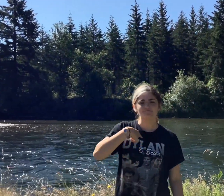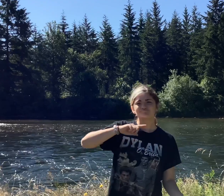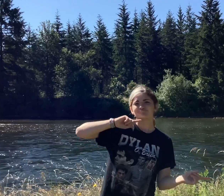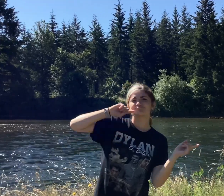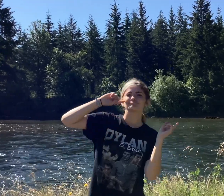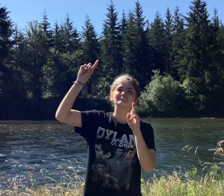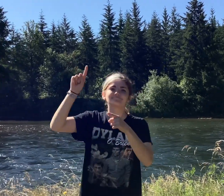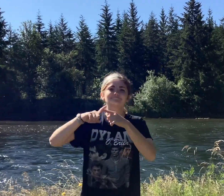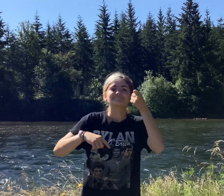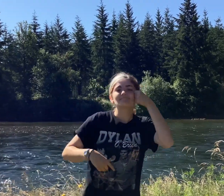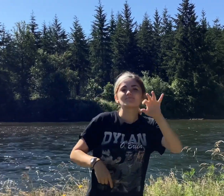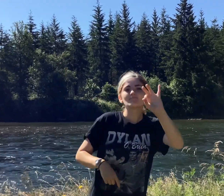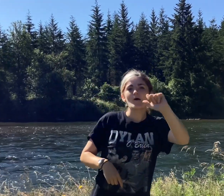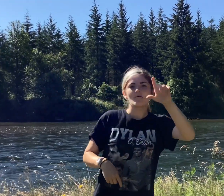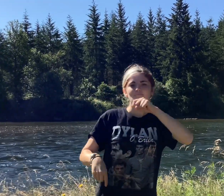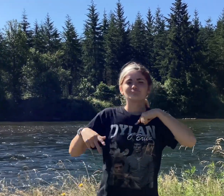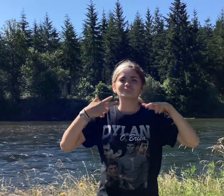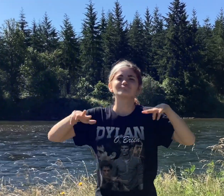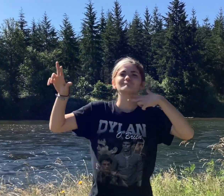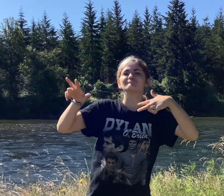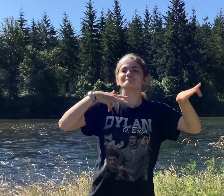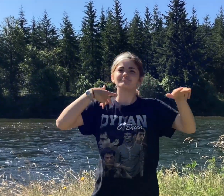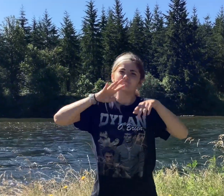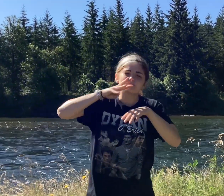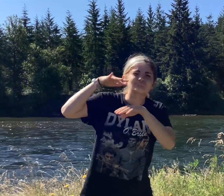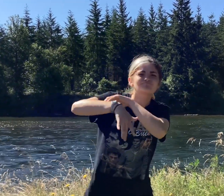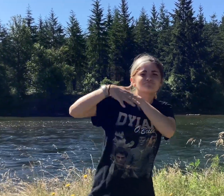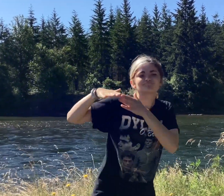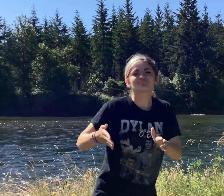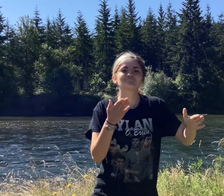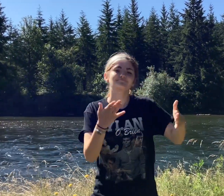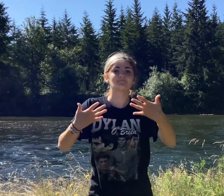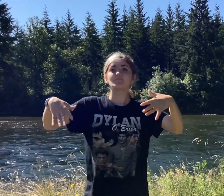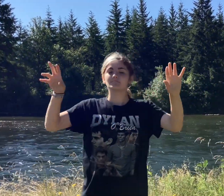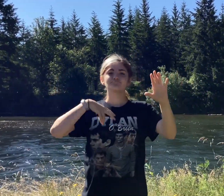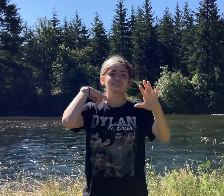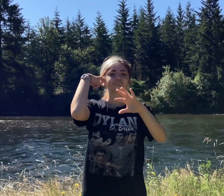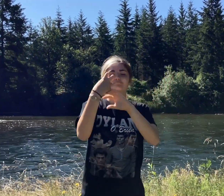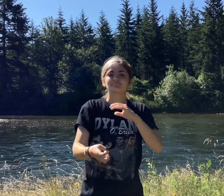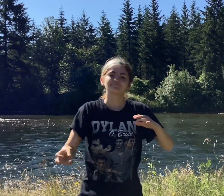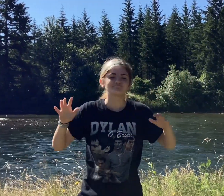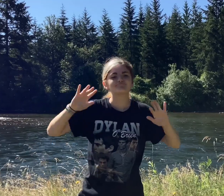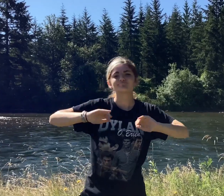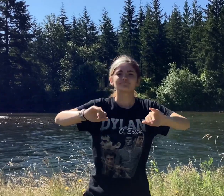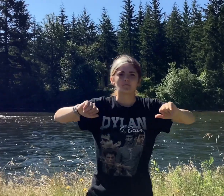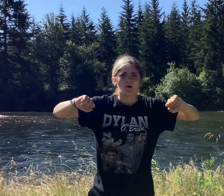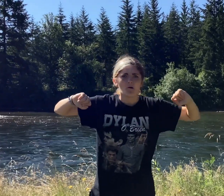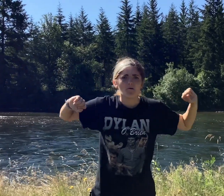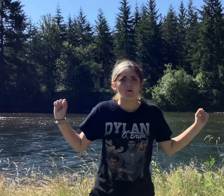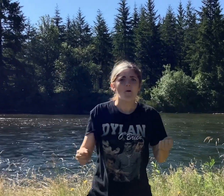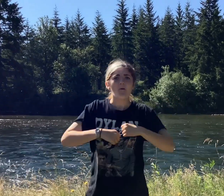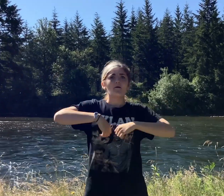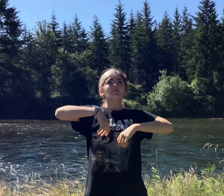We went to Silver Falls and saw beautiful waterfalls. There was a river at the end where we all went swimming. The water was COLD.